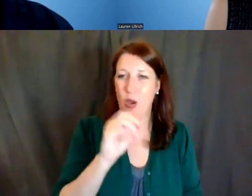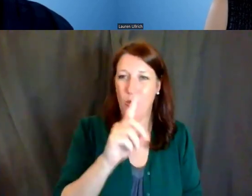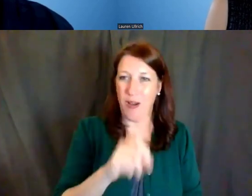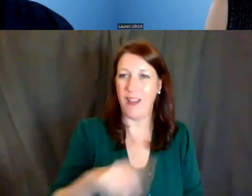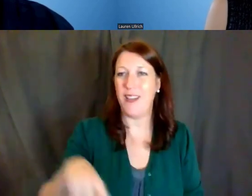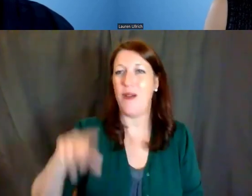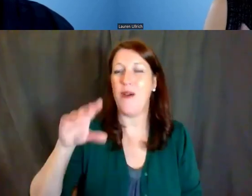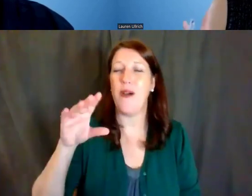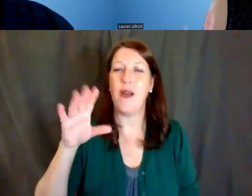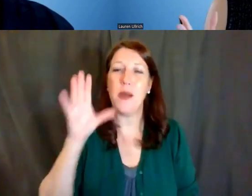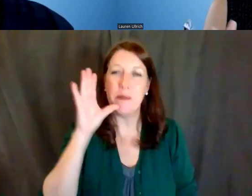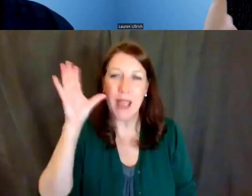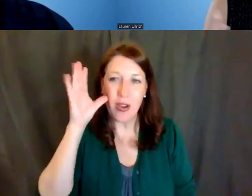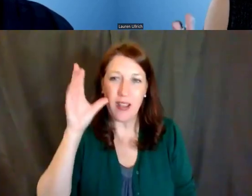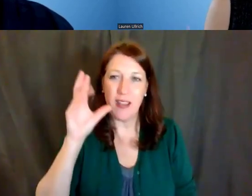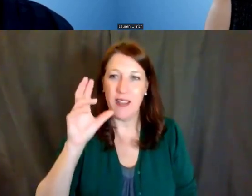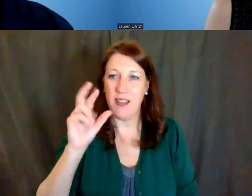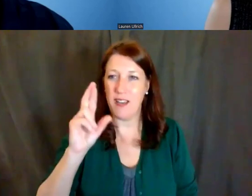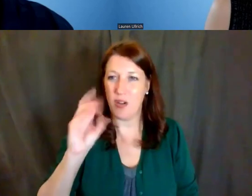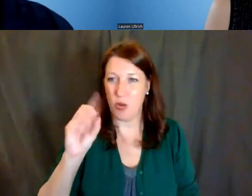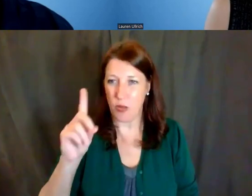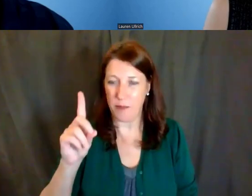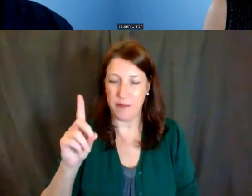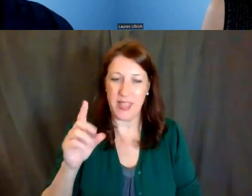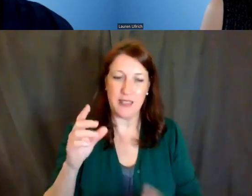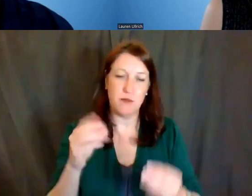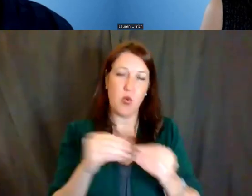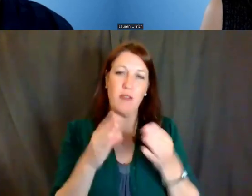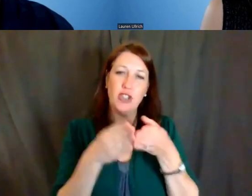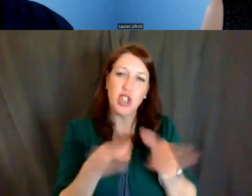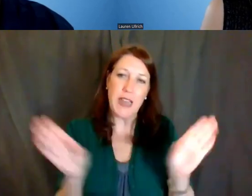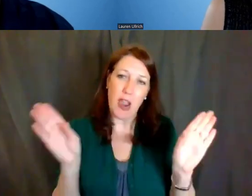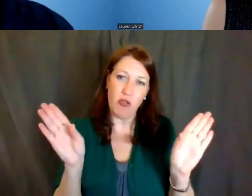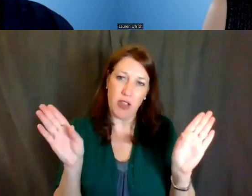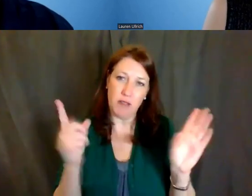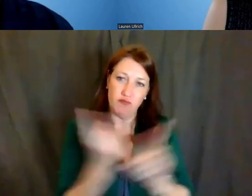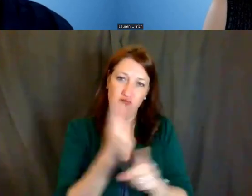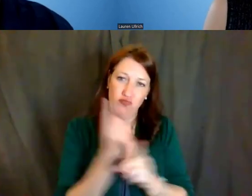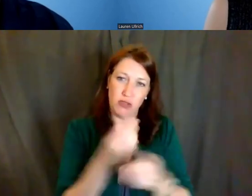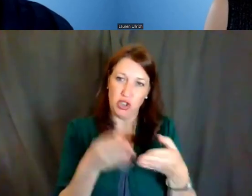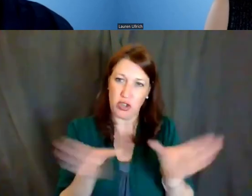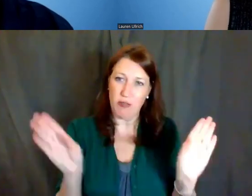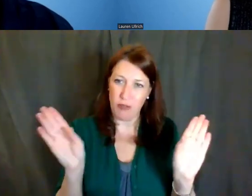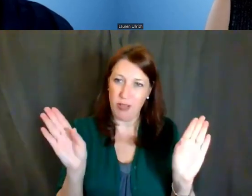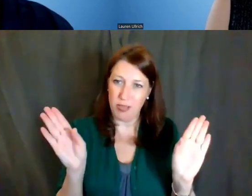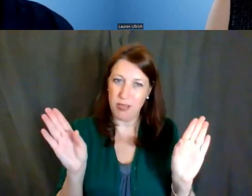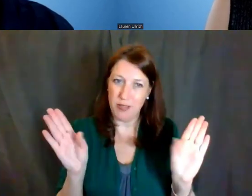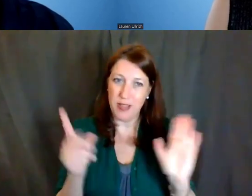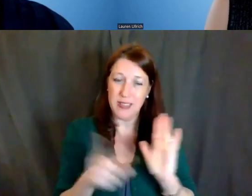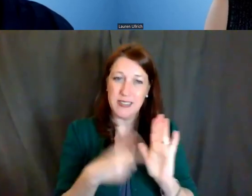it's sort of the general, generic one. And sometimes ICs will sign on to that one.